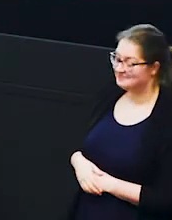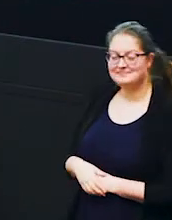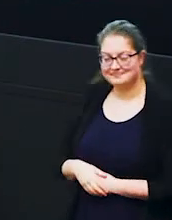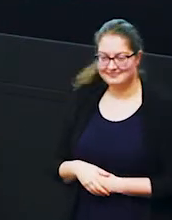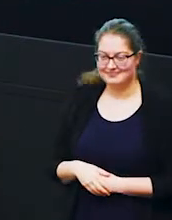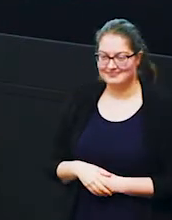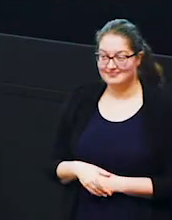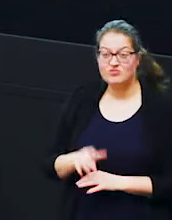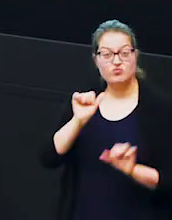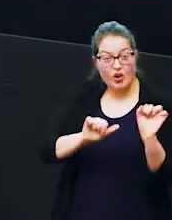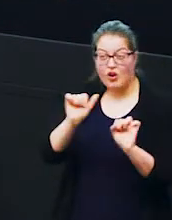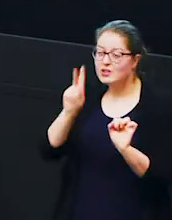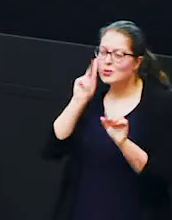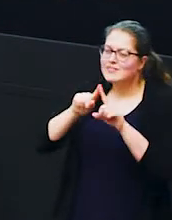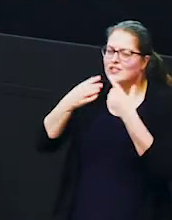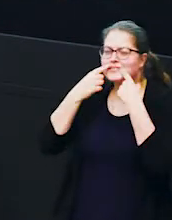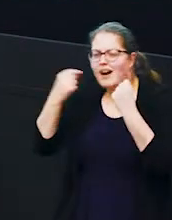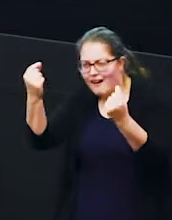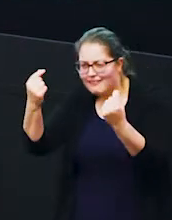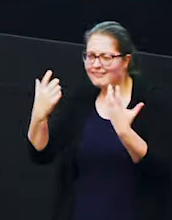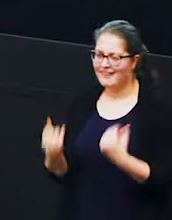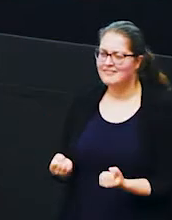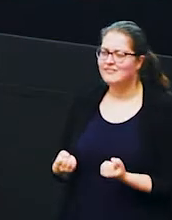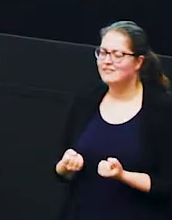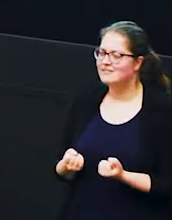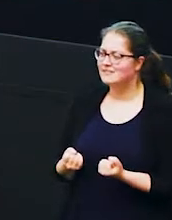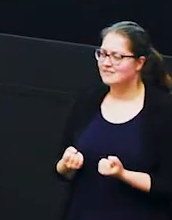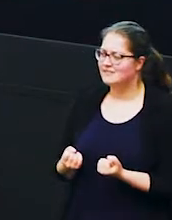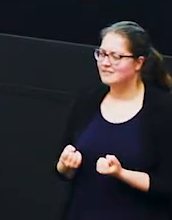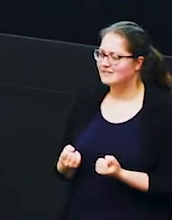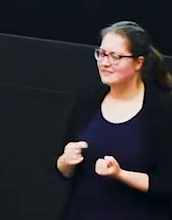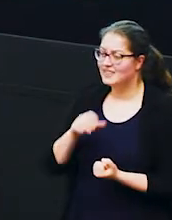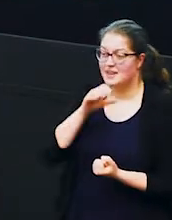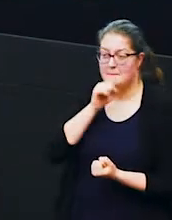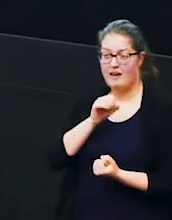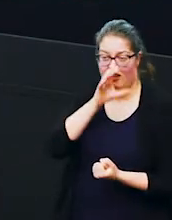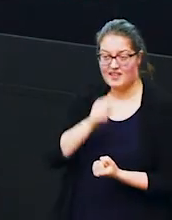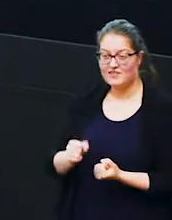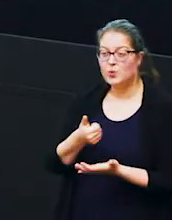right we did see differences in tusks as well so male elephants typically have much thicker